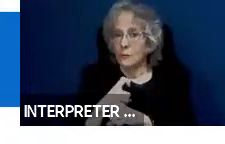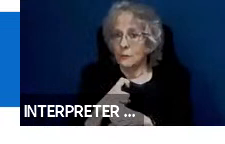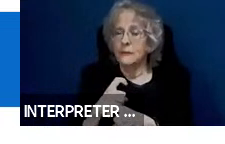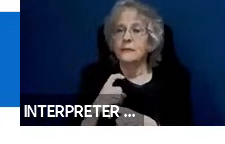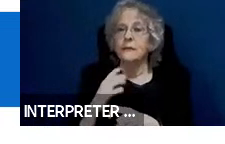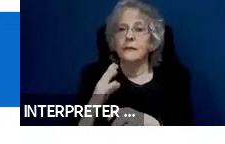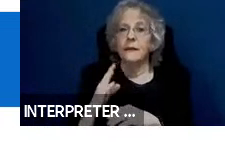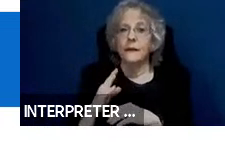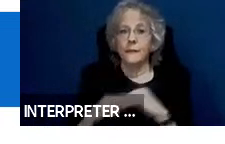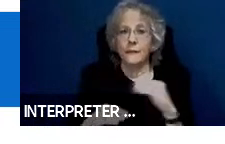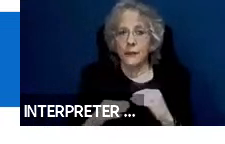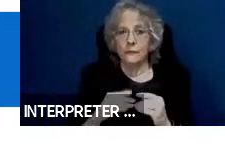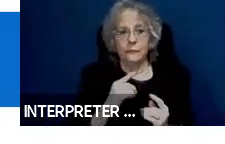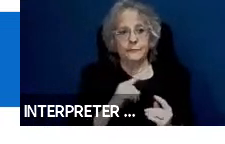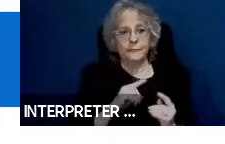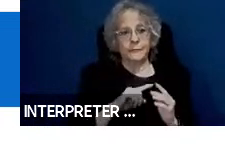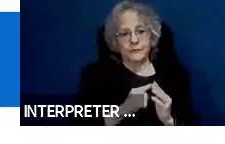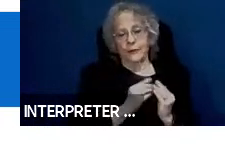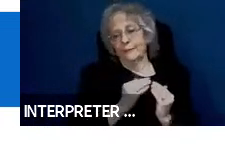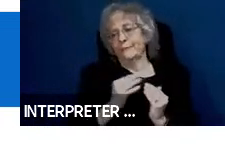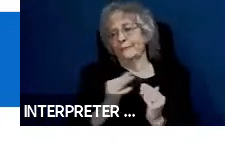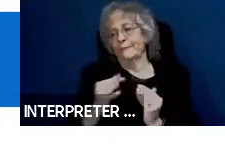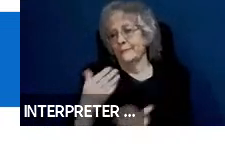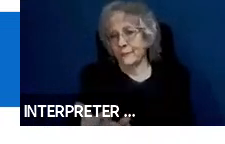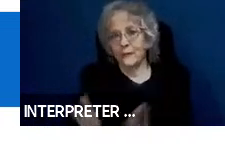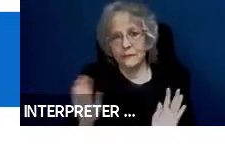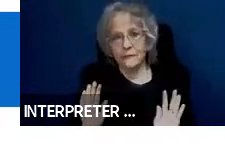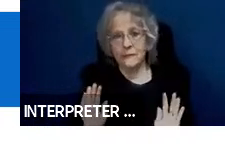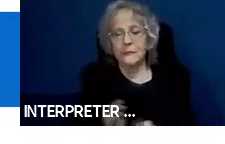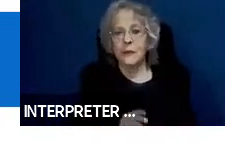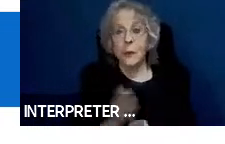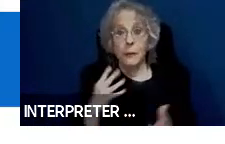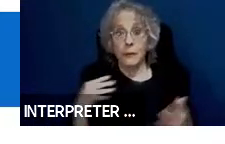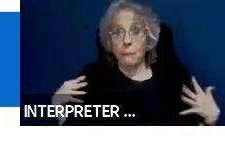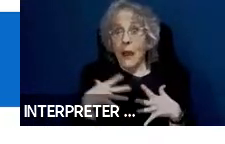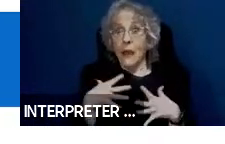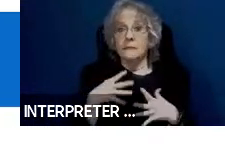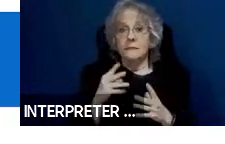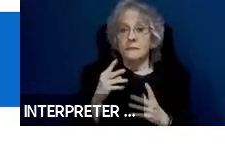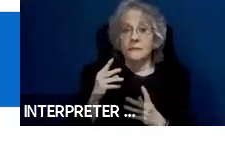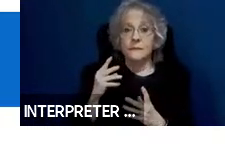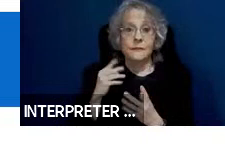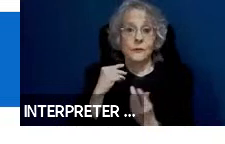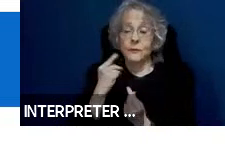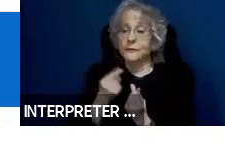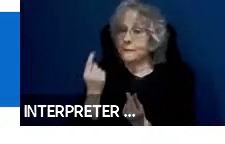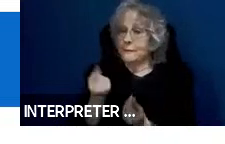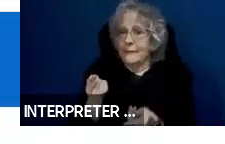than just going someplace. They may also panic en route for something that happens or